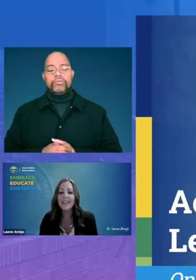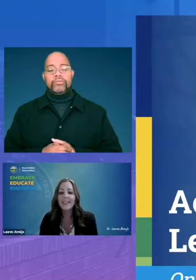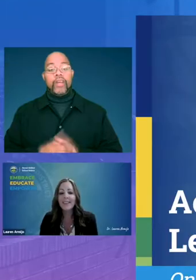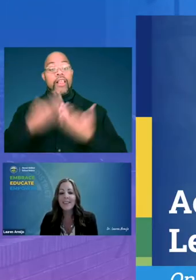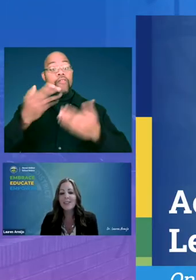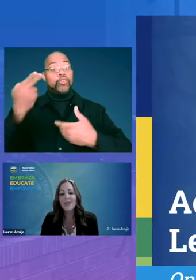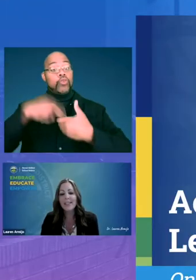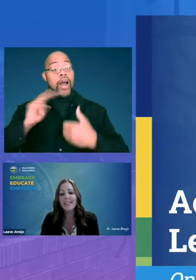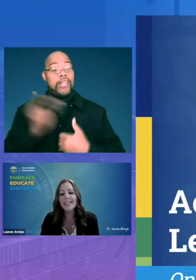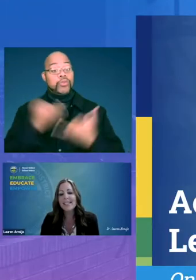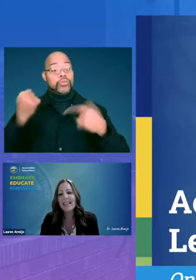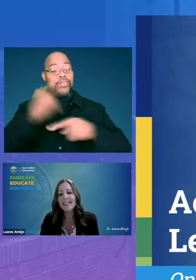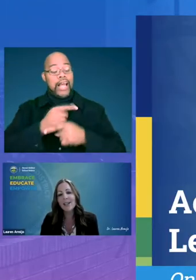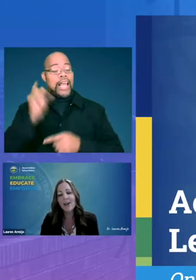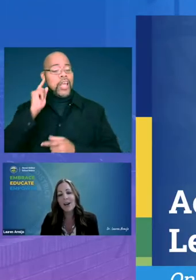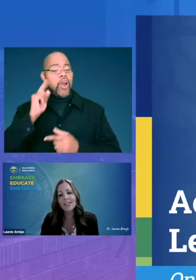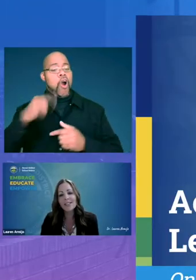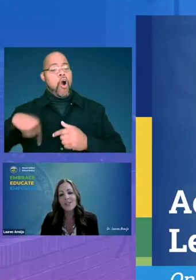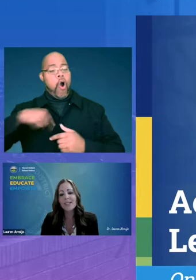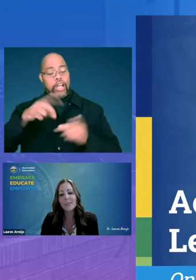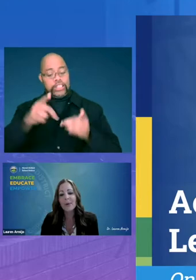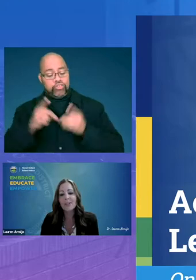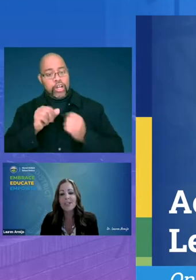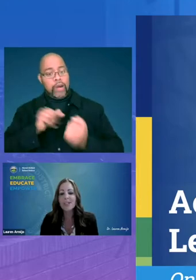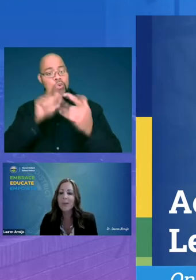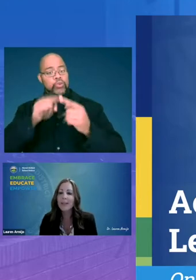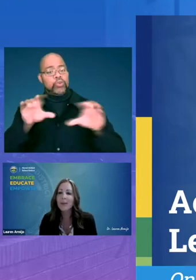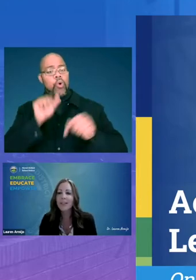thank you for joining us today to hear our district's approach to doing the work